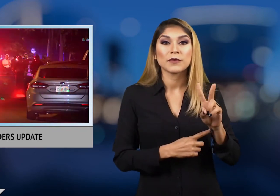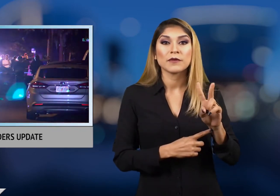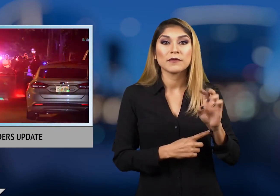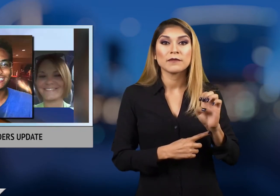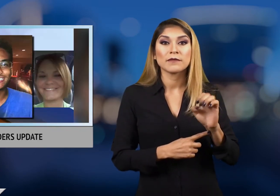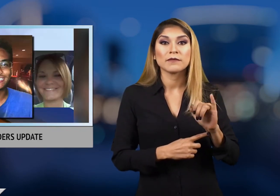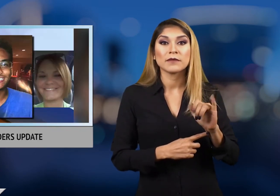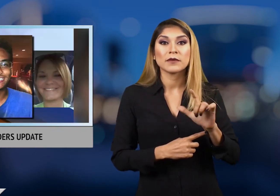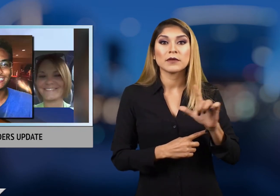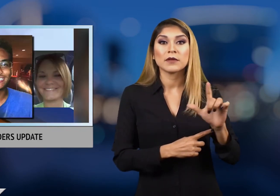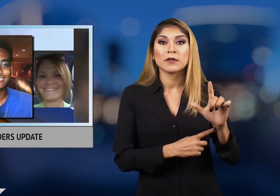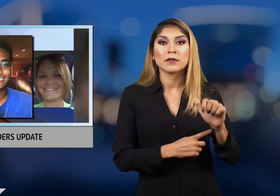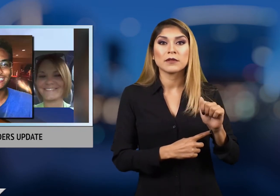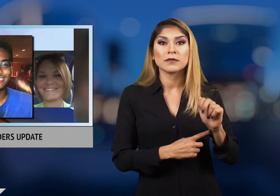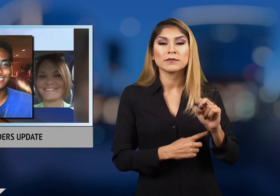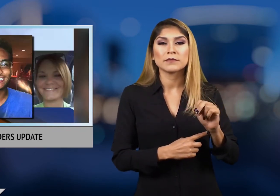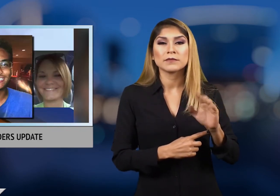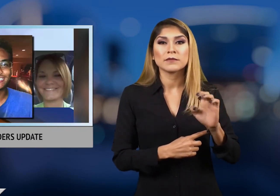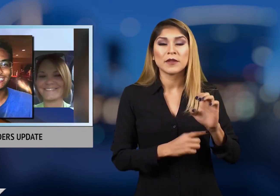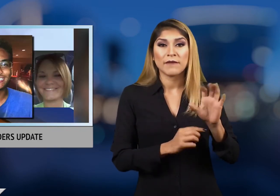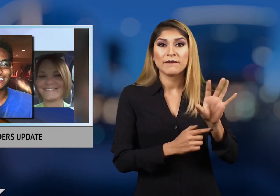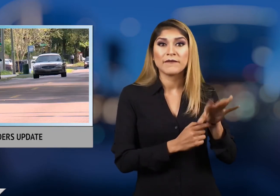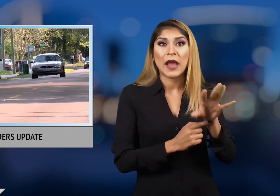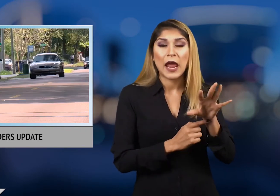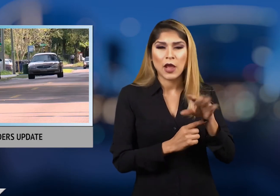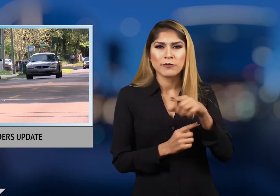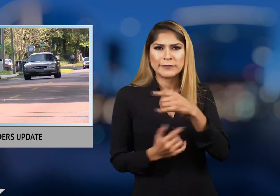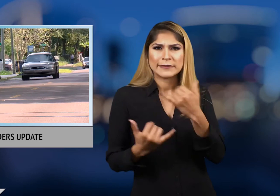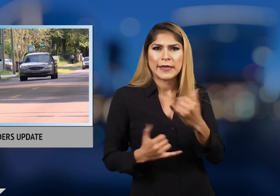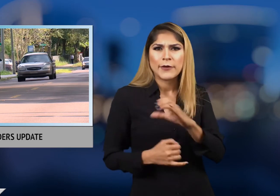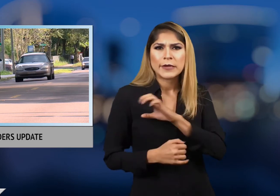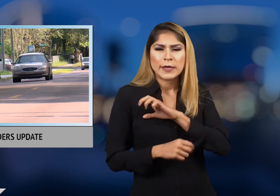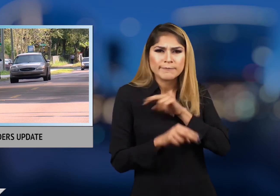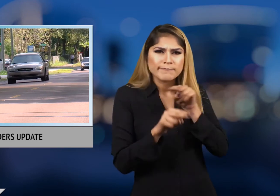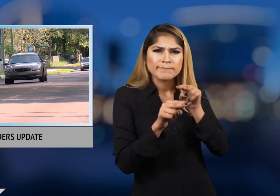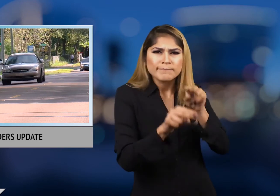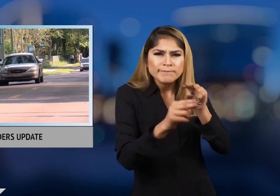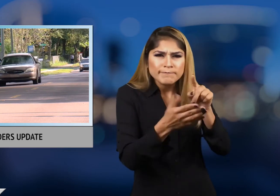of surveillance video captured near the